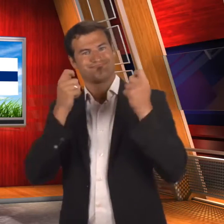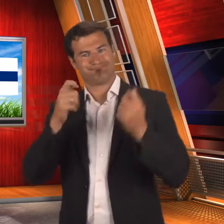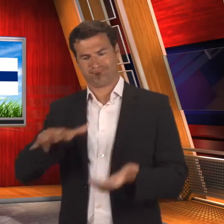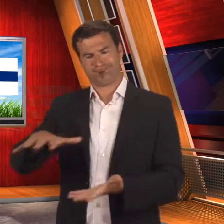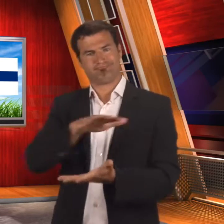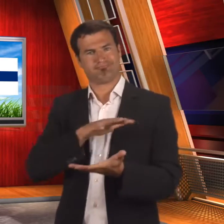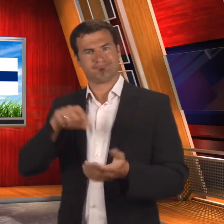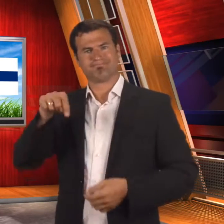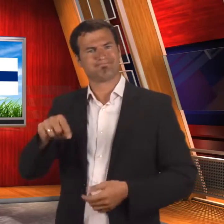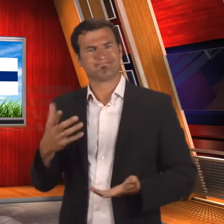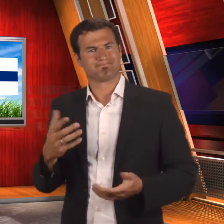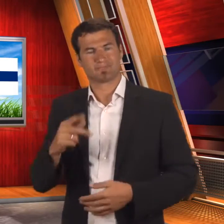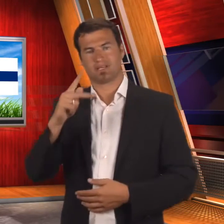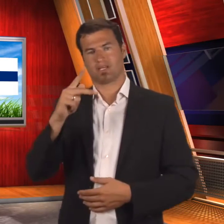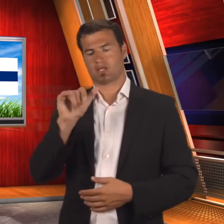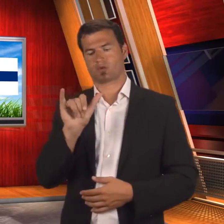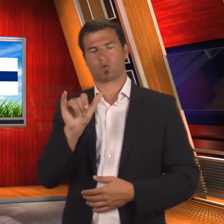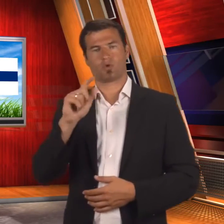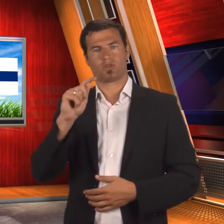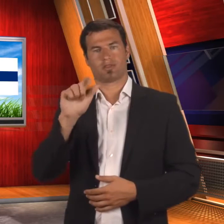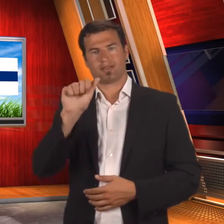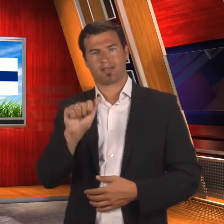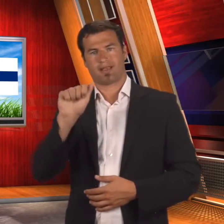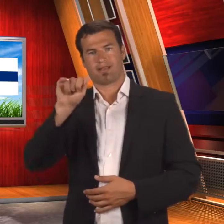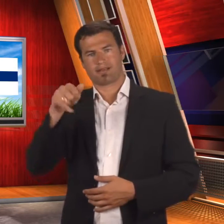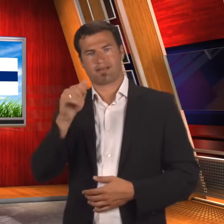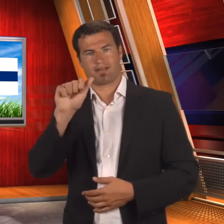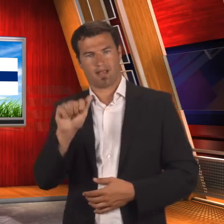3rd European Golf Open Championship.